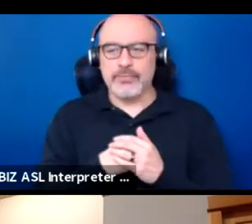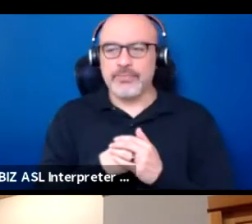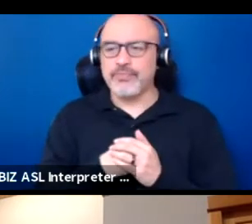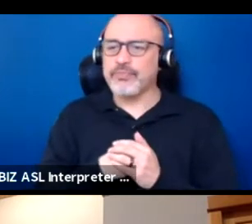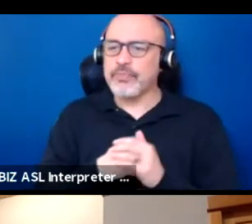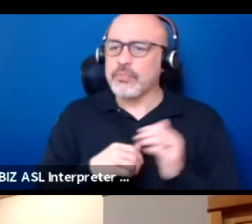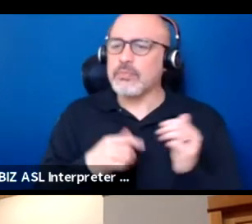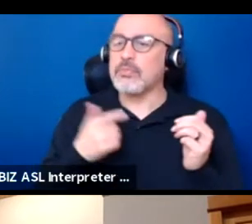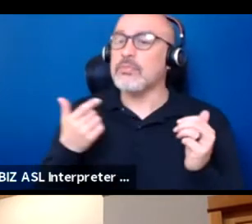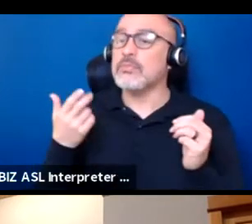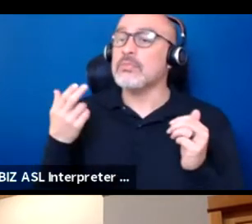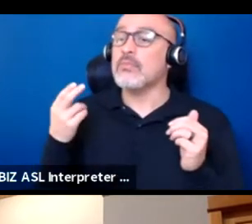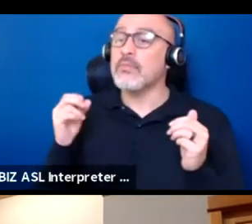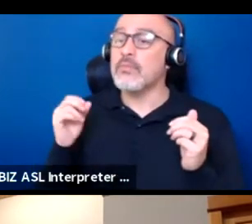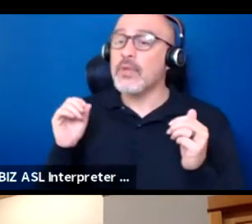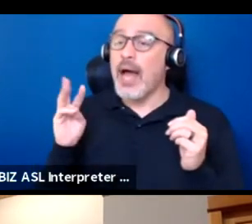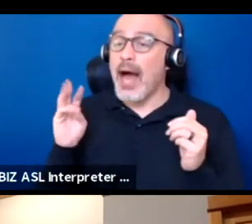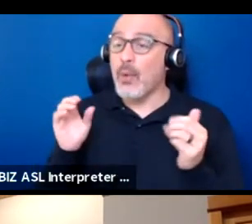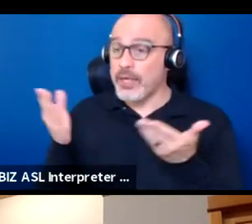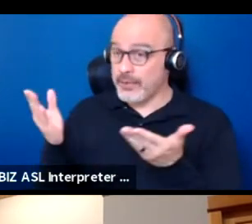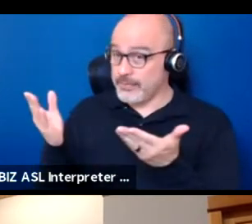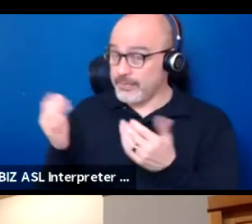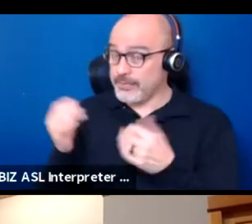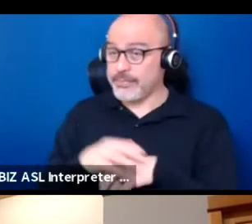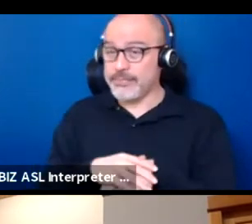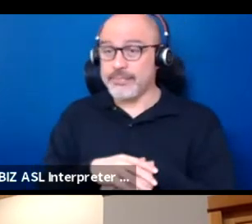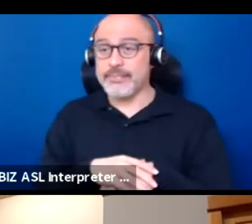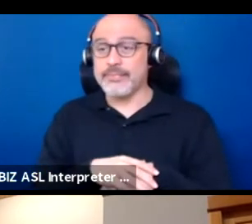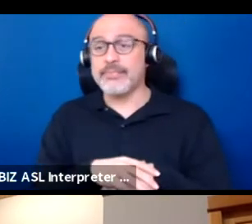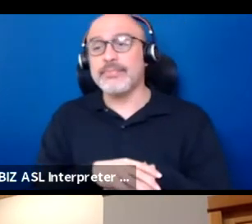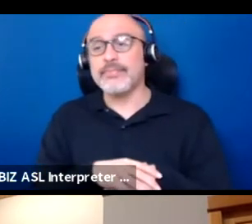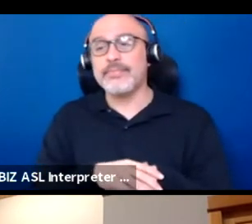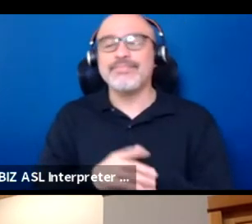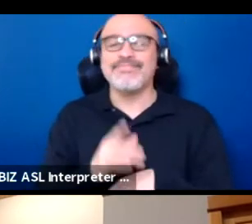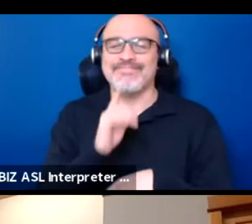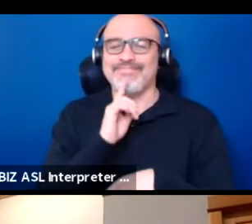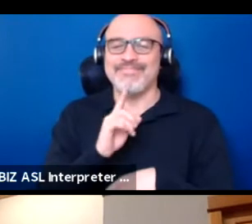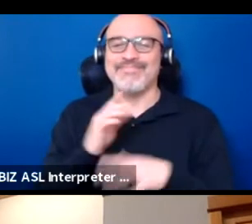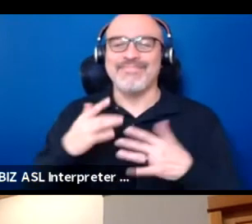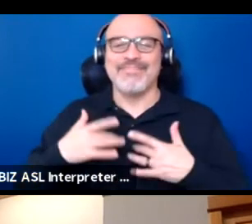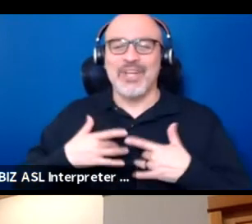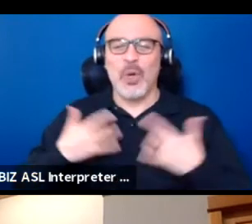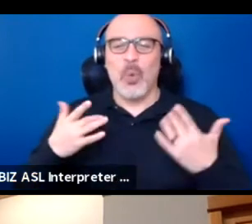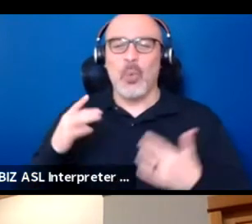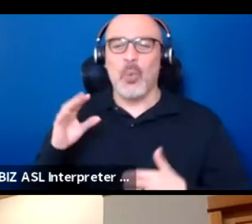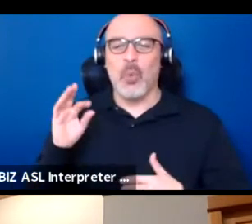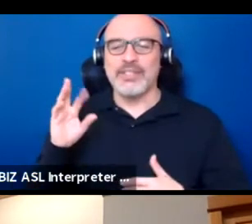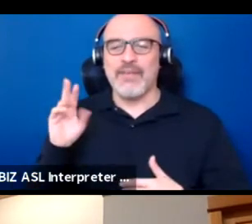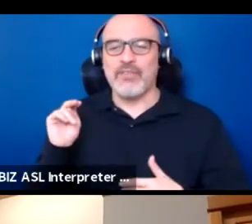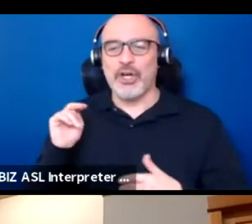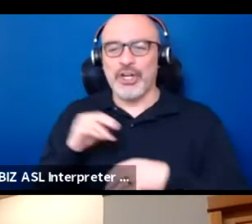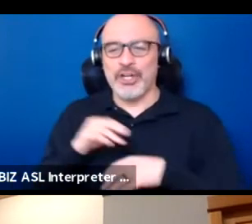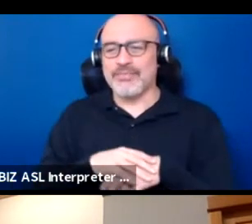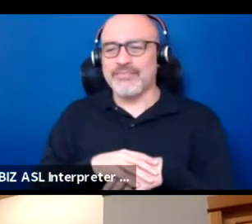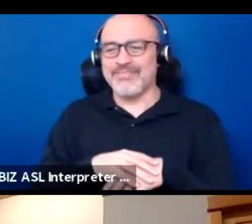Howie, would you like to introduce yourself? Sure. What's up, Fern? Hello. Hi.